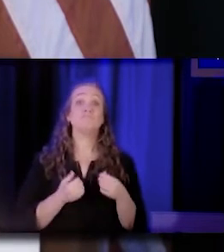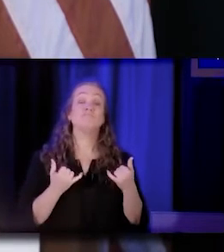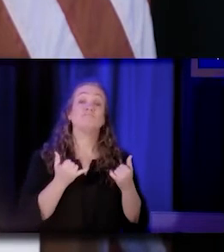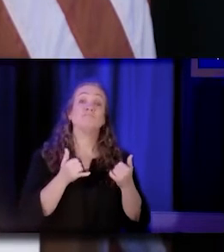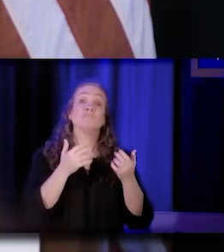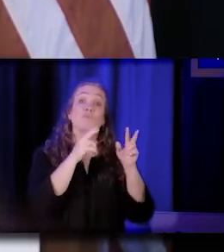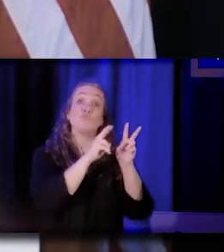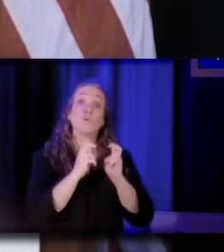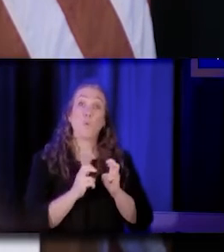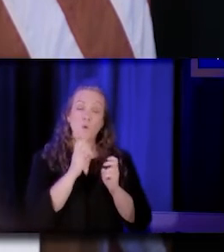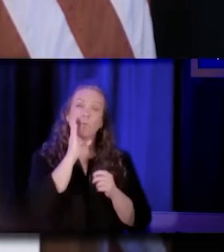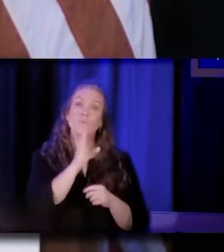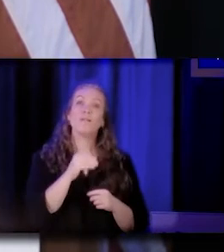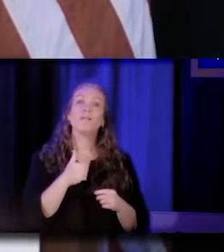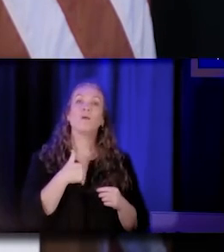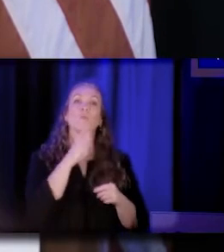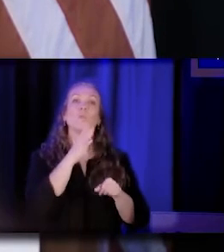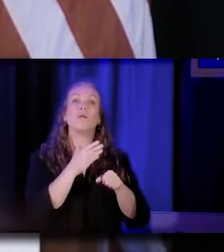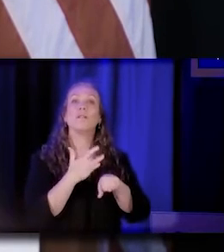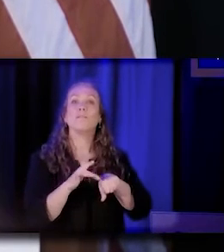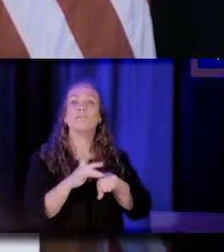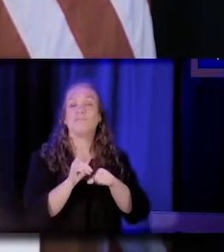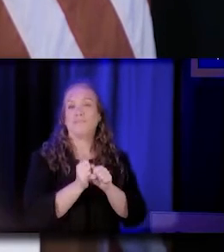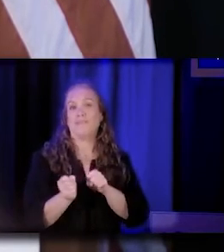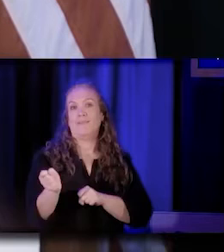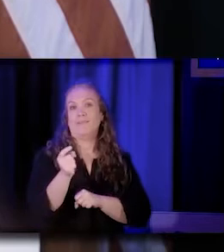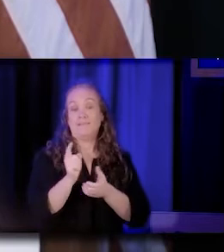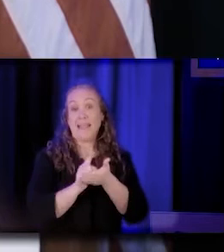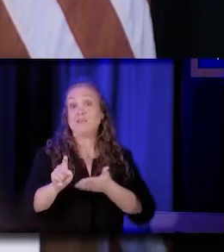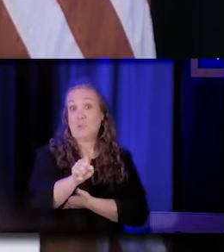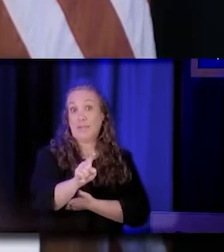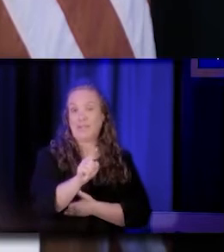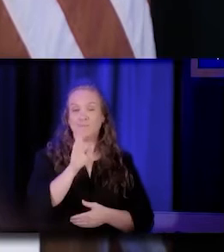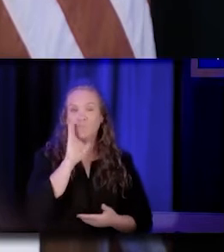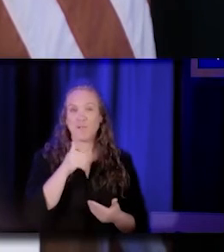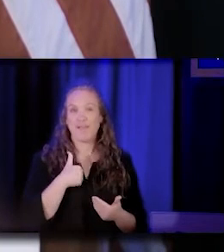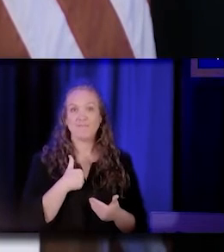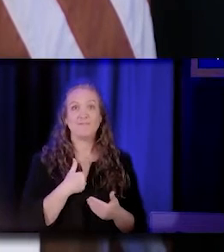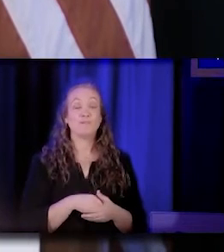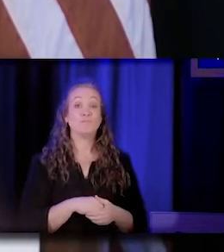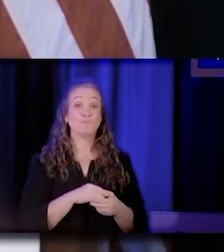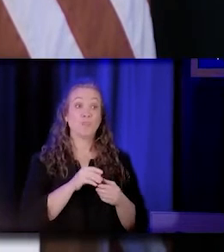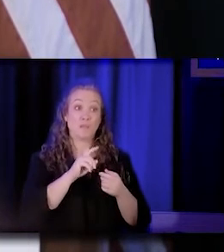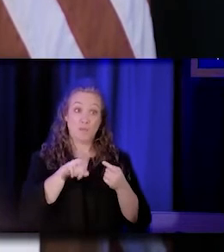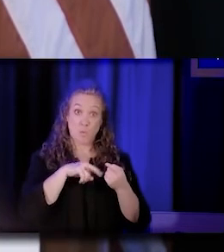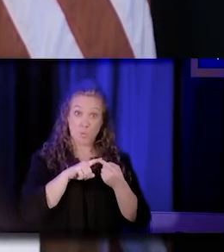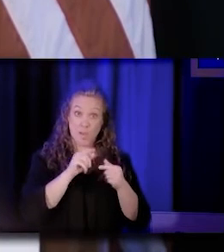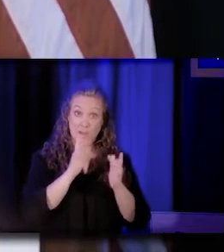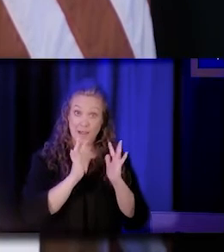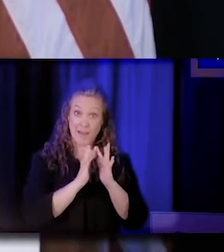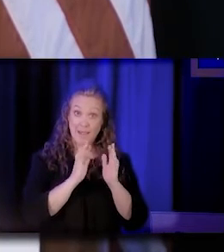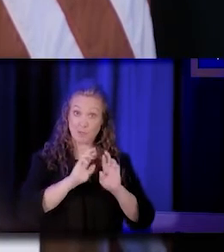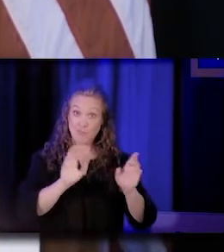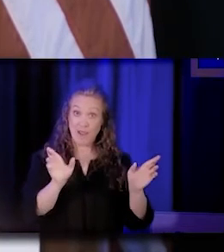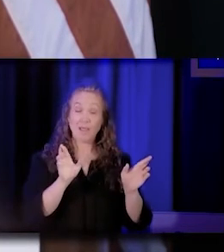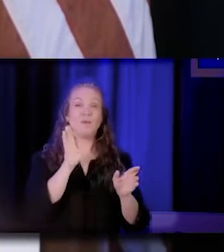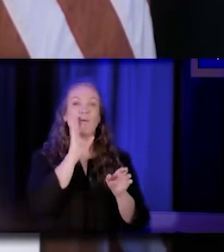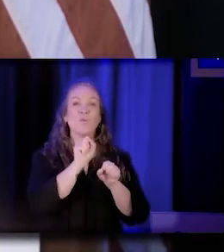on the CHCF website early next week. You'll receive an email with a link once it is available. And finally, for those of you on Zoom,